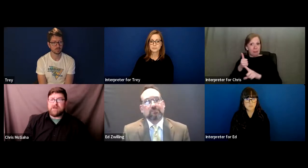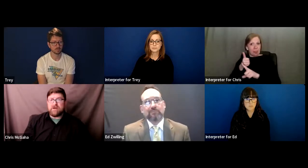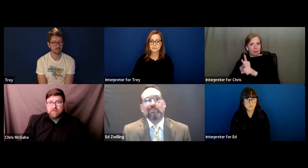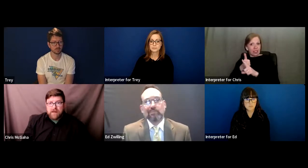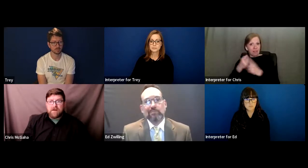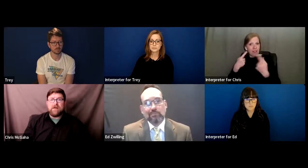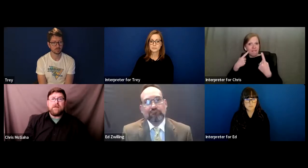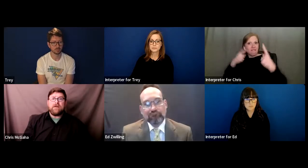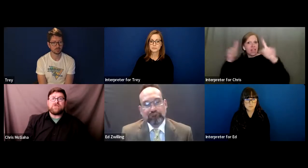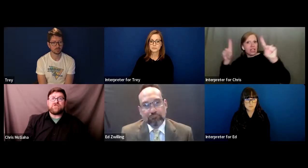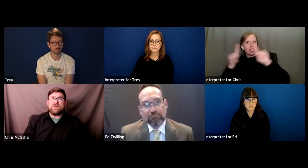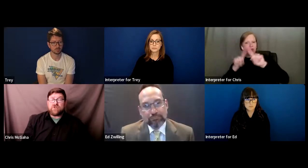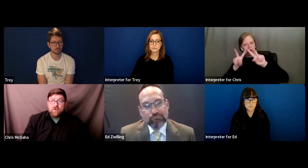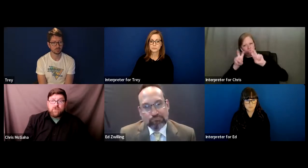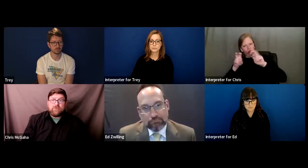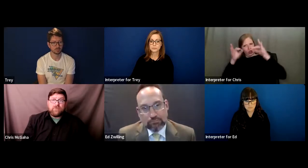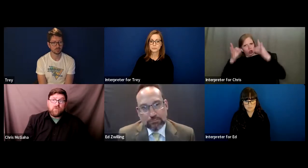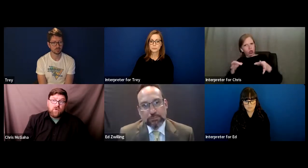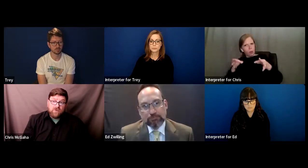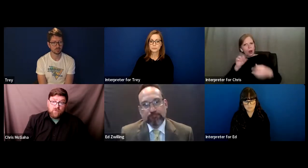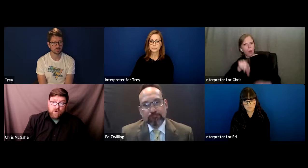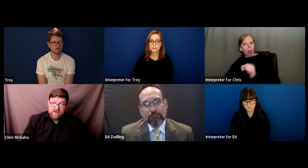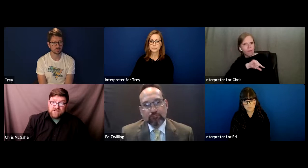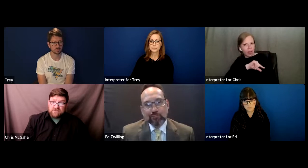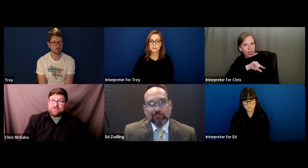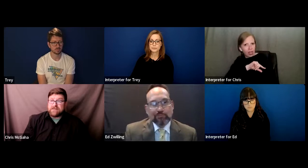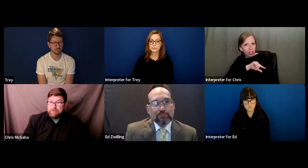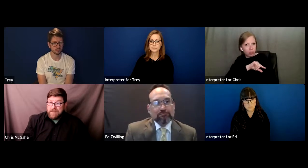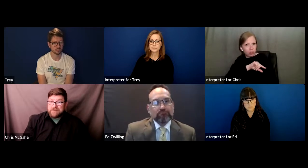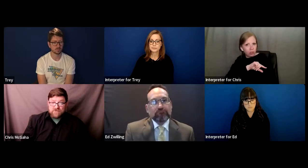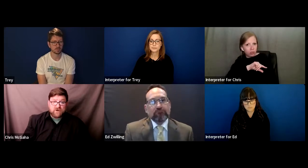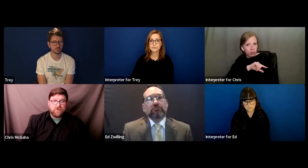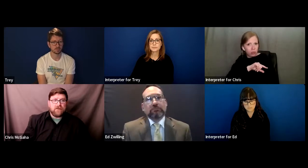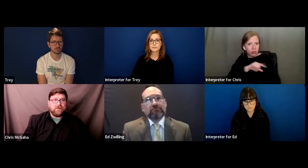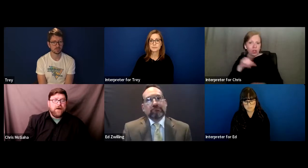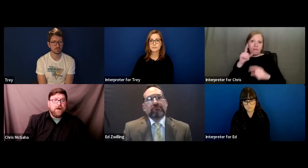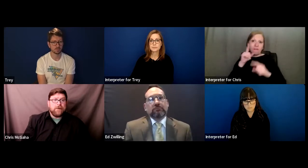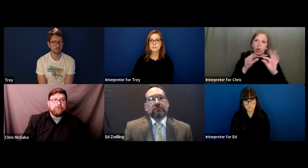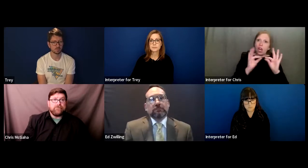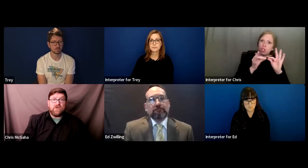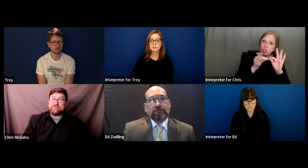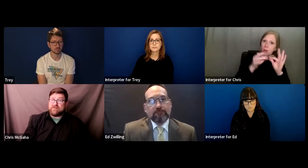Here in Alabama, to interpret for for remuneration, to get paid to interpret, you have to have